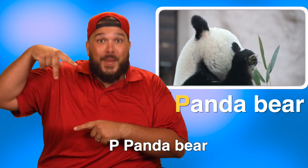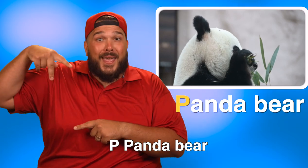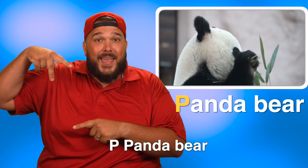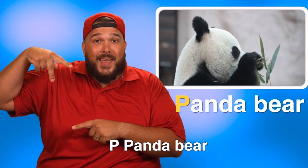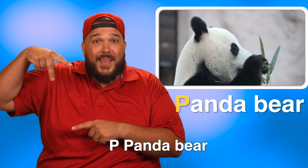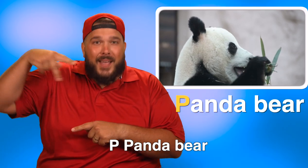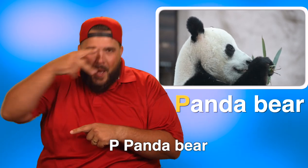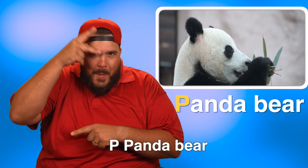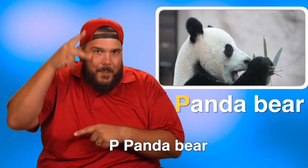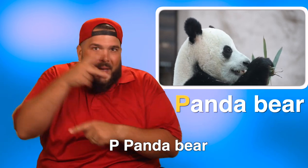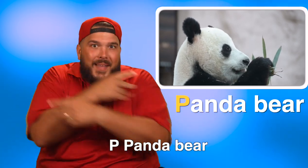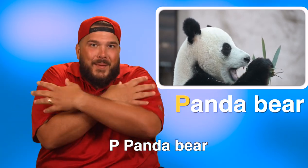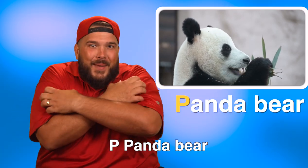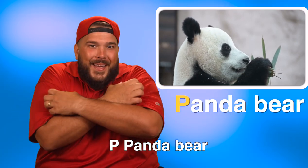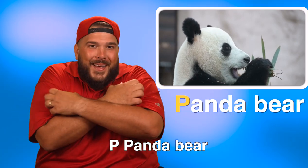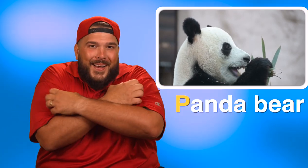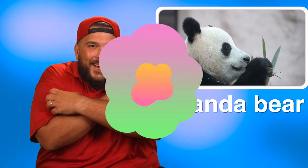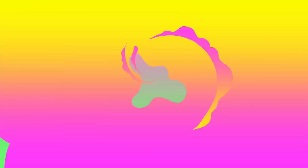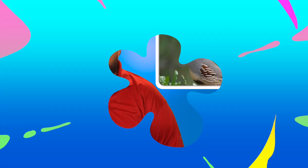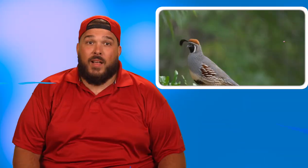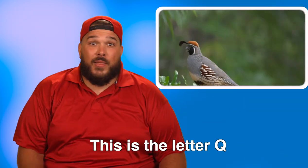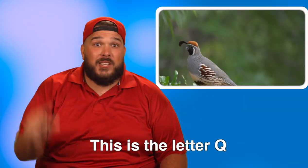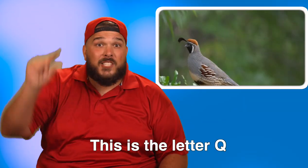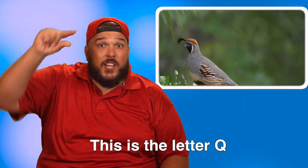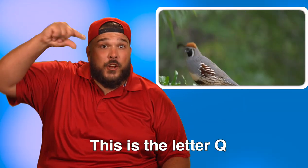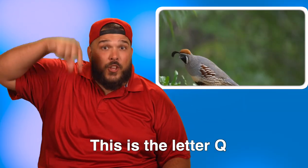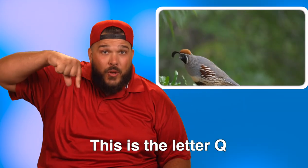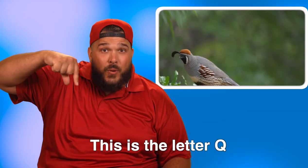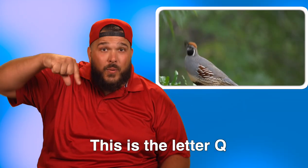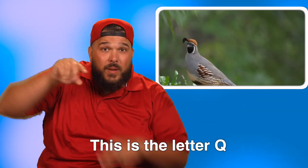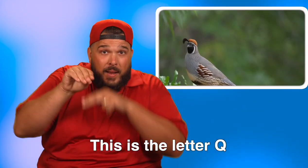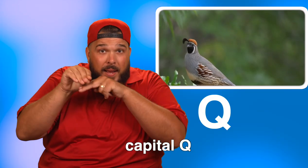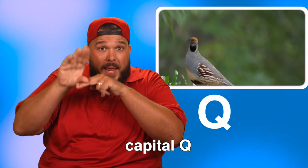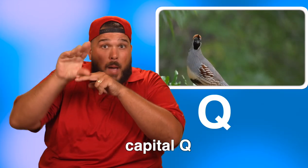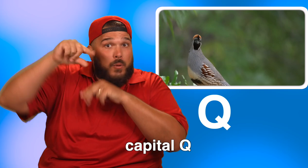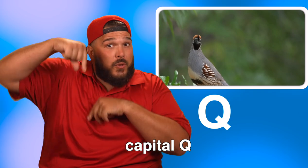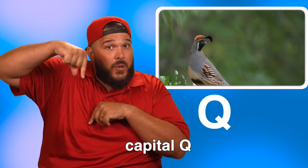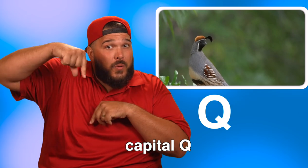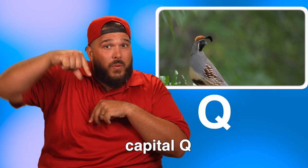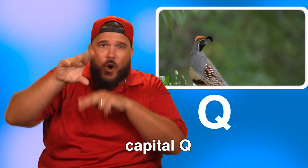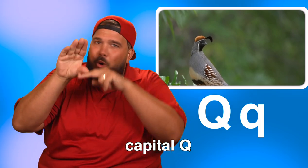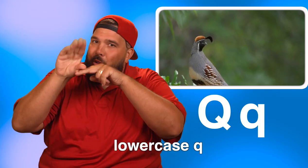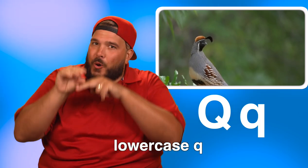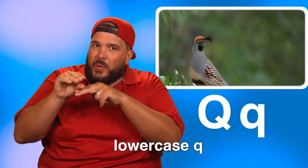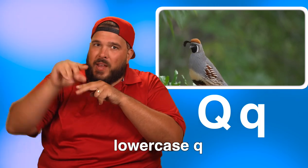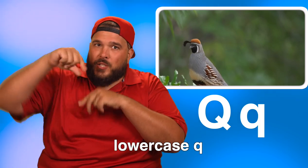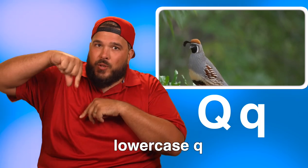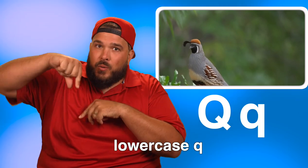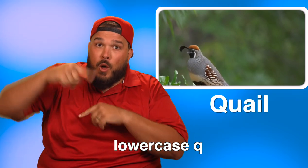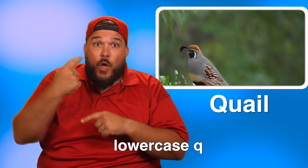P, panda bear. This is letter Q. Capital Q, lowercase q.